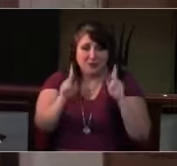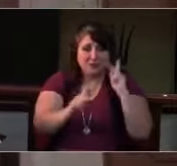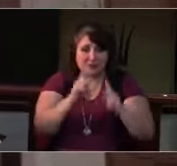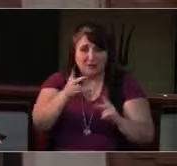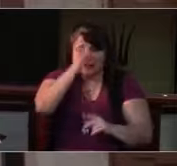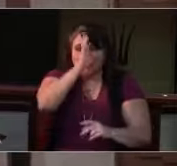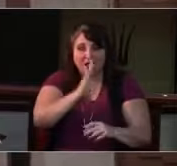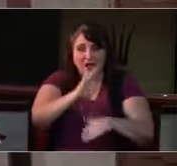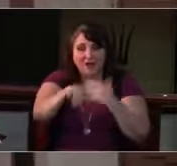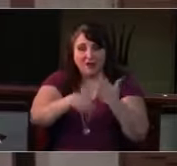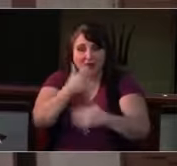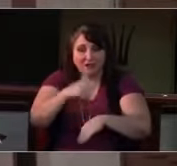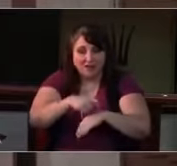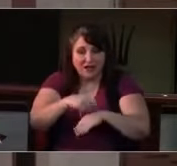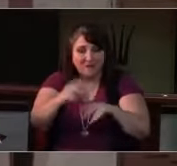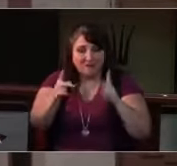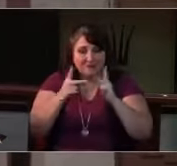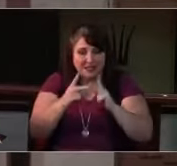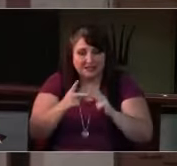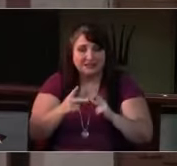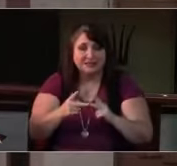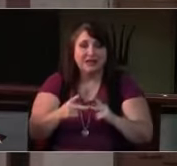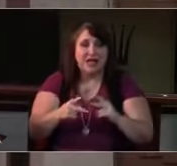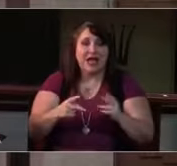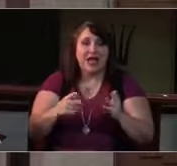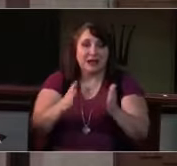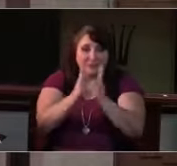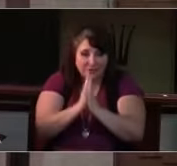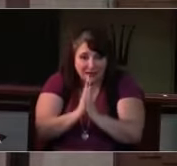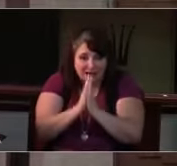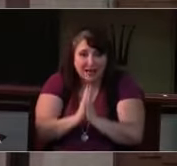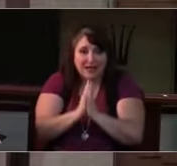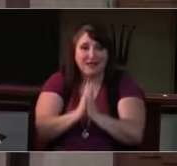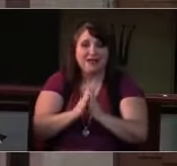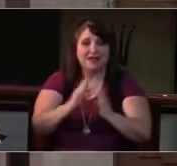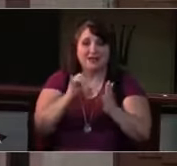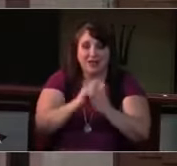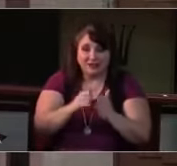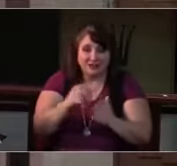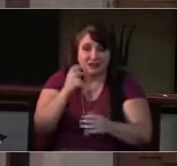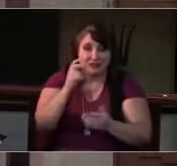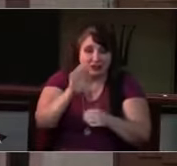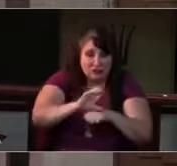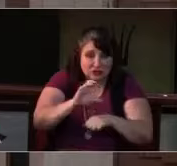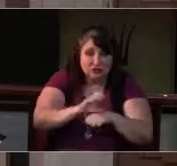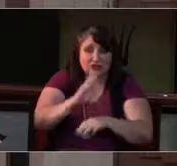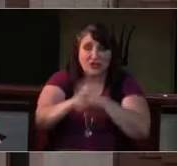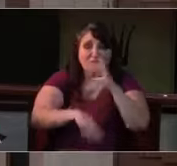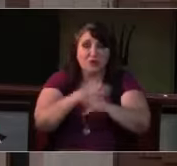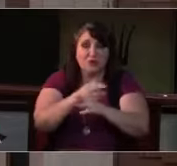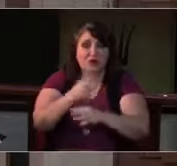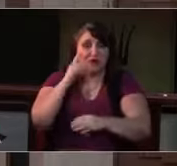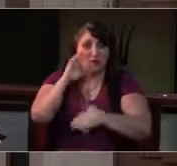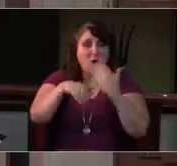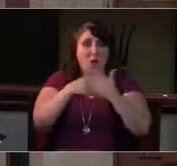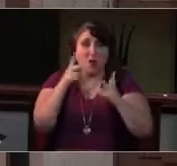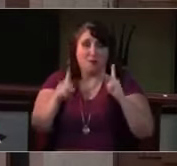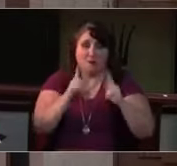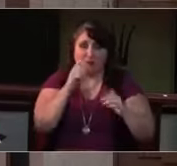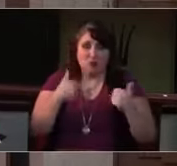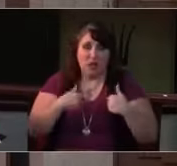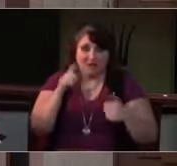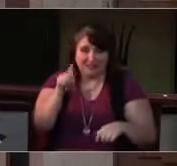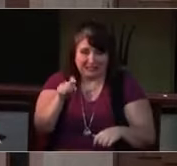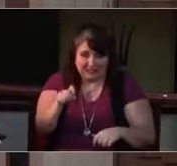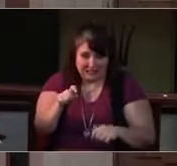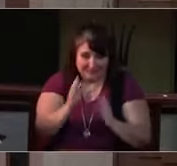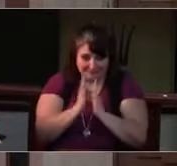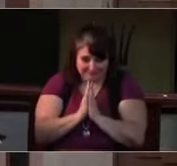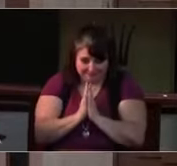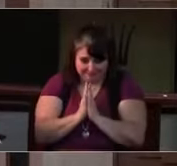"I am with you evermore"?